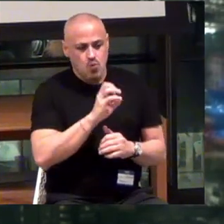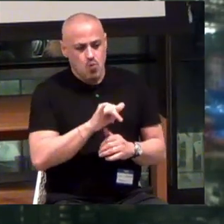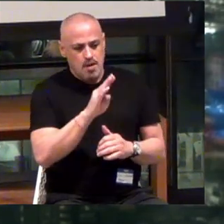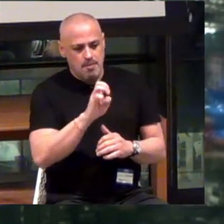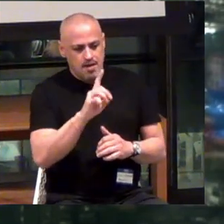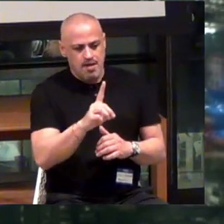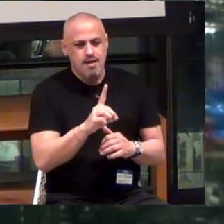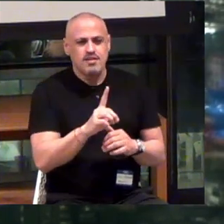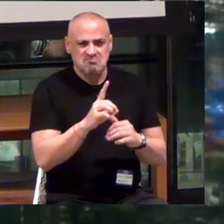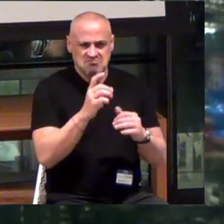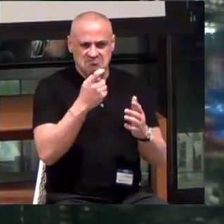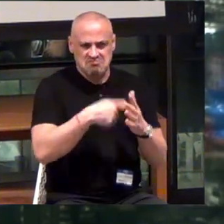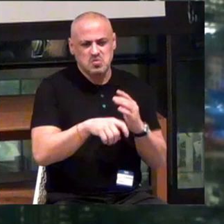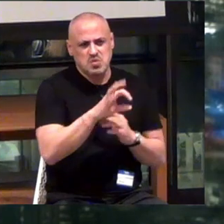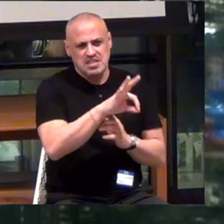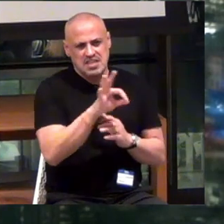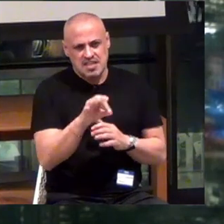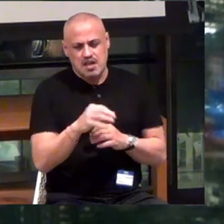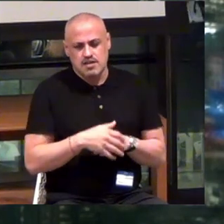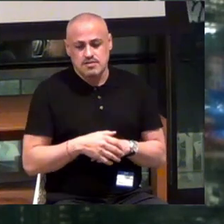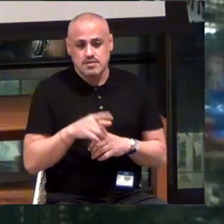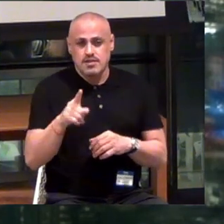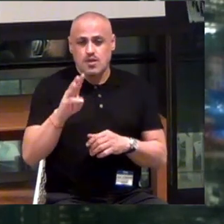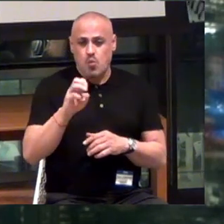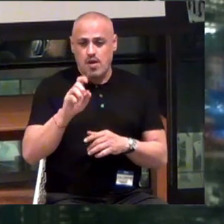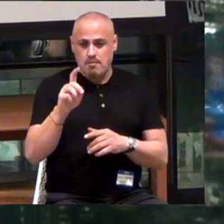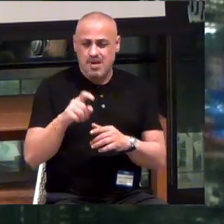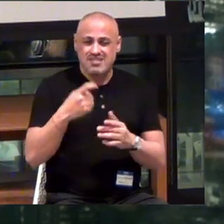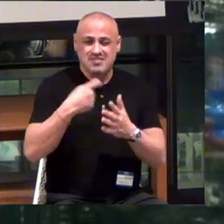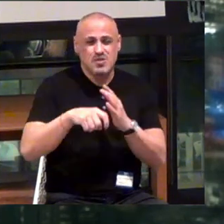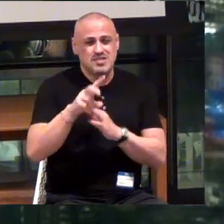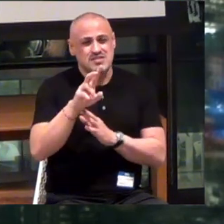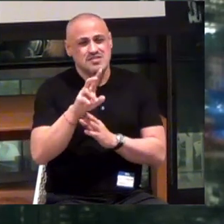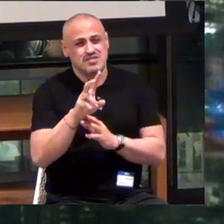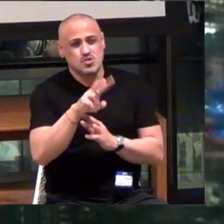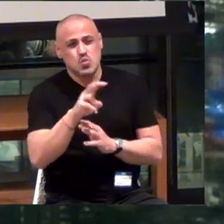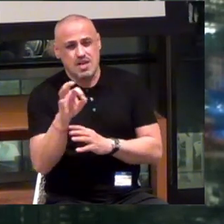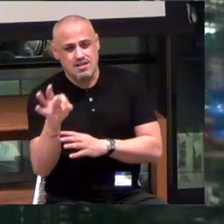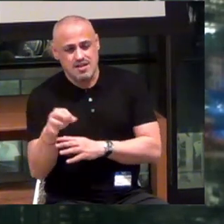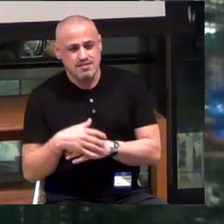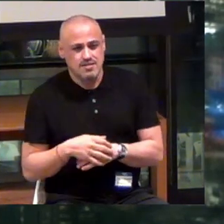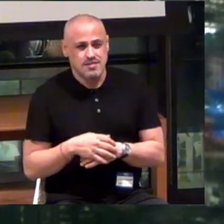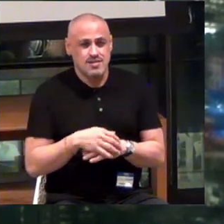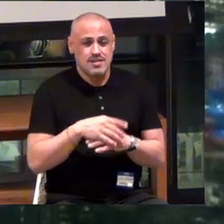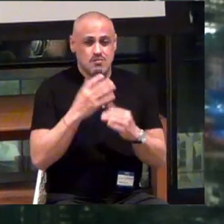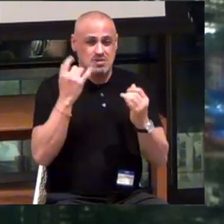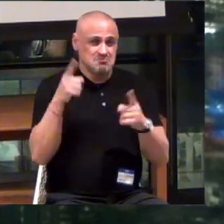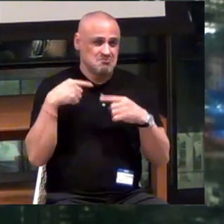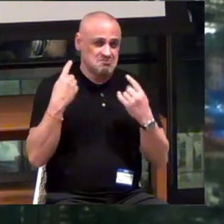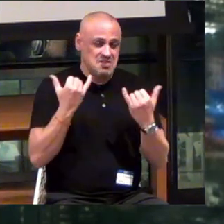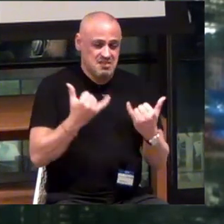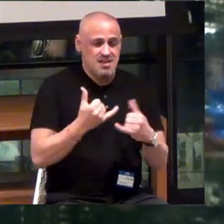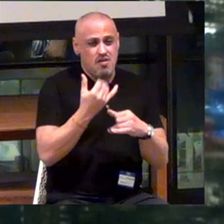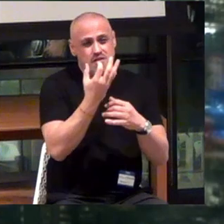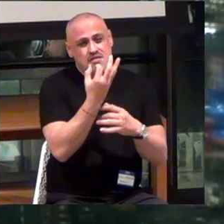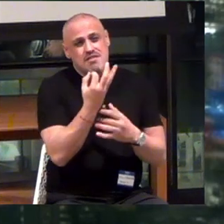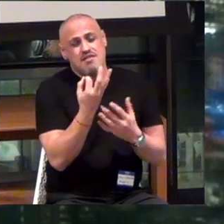The WayBand cost $249. As of last month, the app is now available for free with an optional 99 cents a year